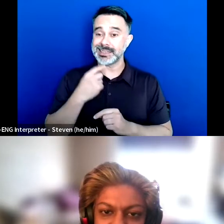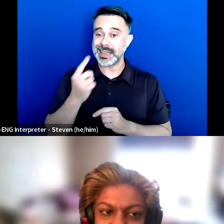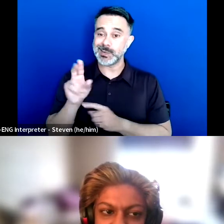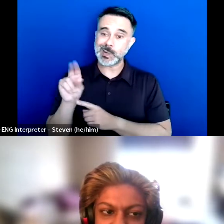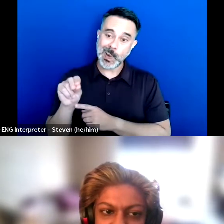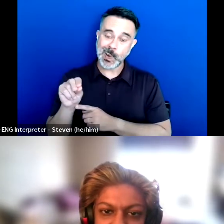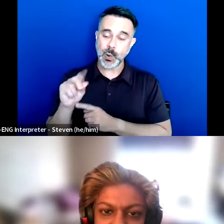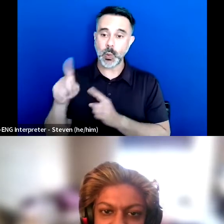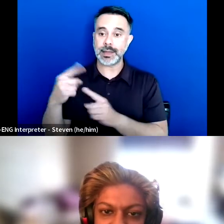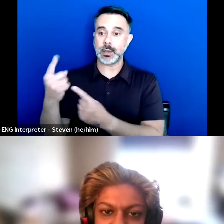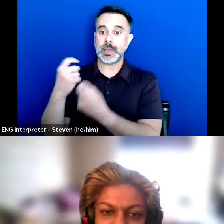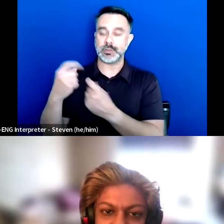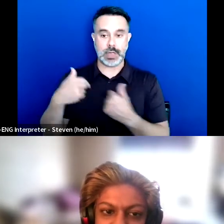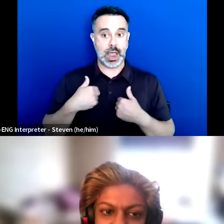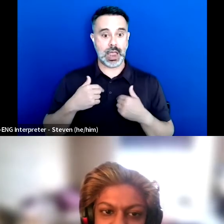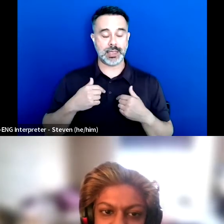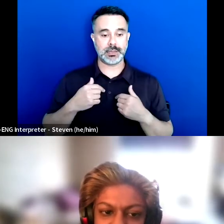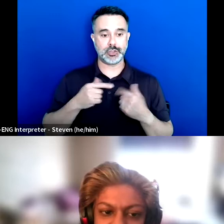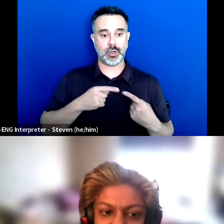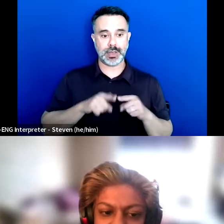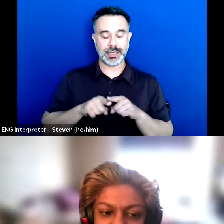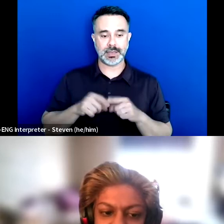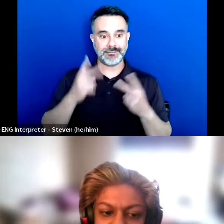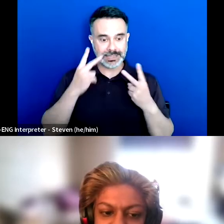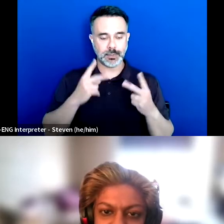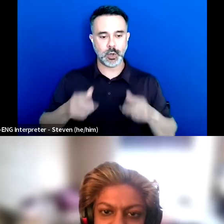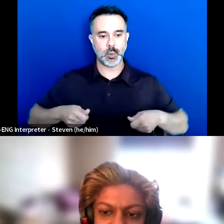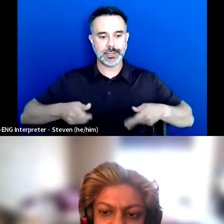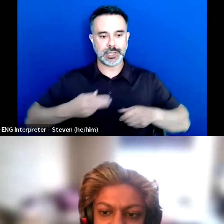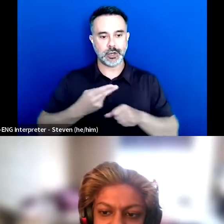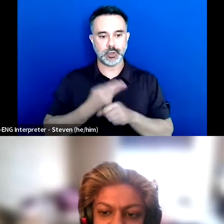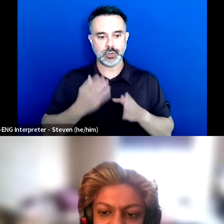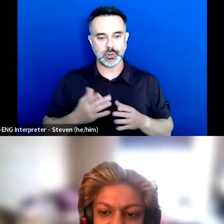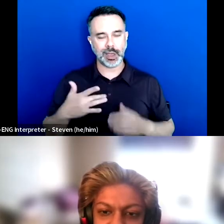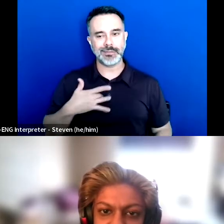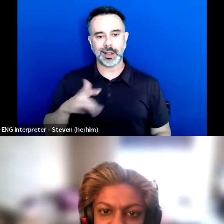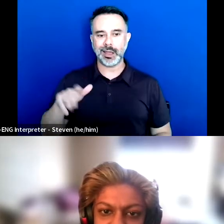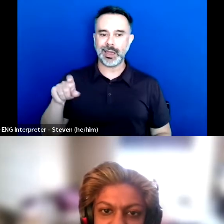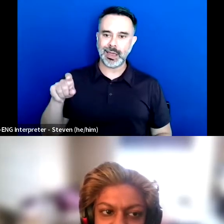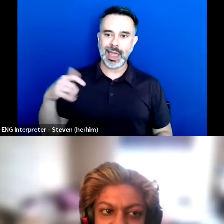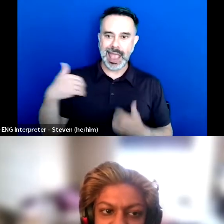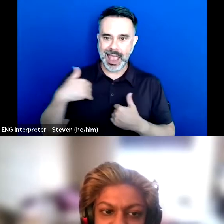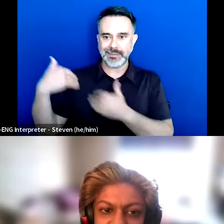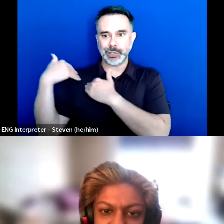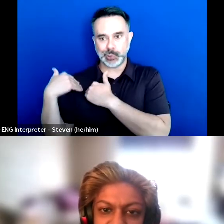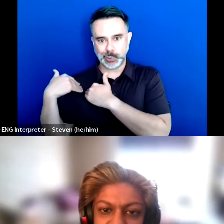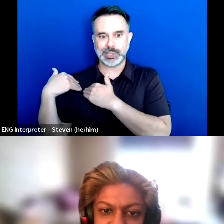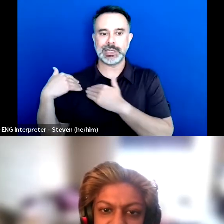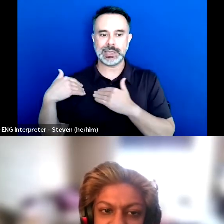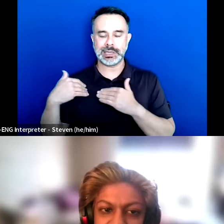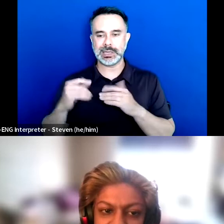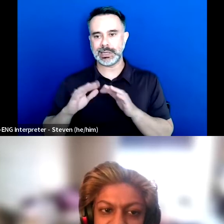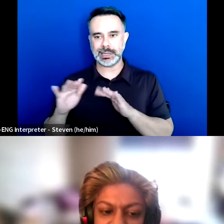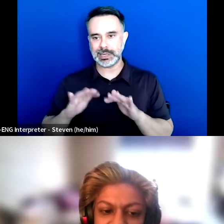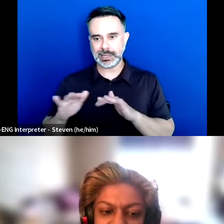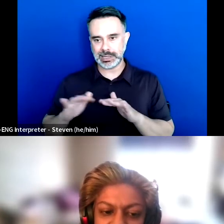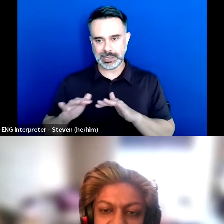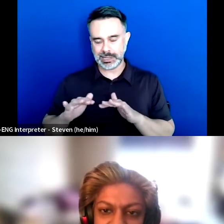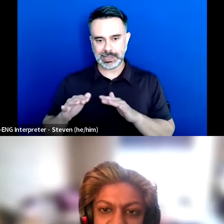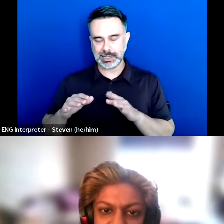I struggle especially as a visible wheelchair user, I feel I have a duty et cetera, et cetera,